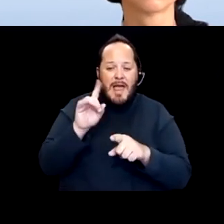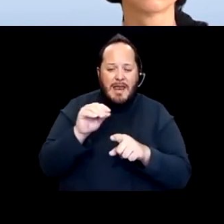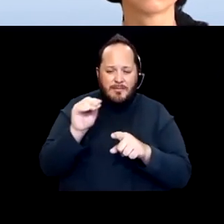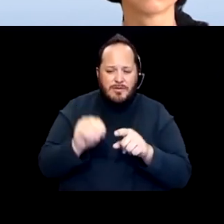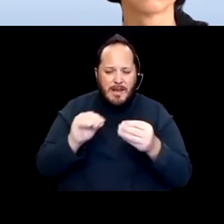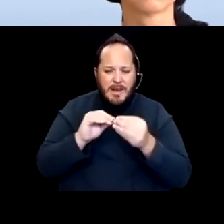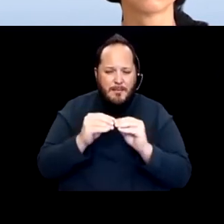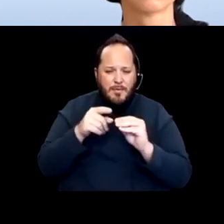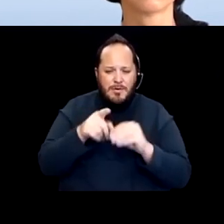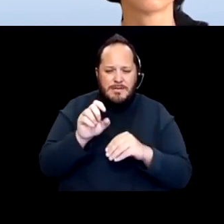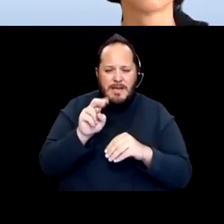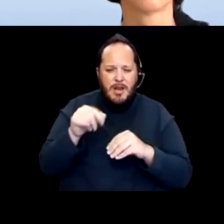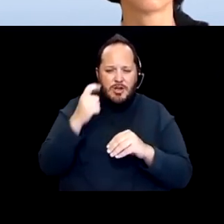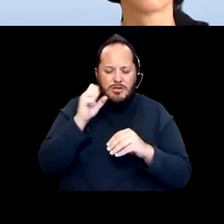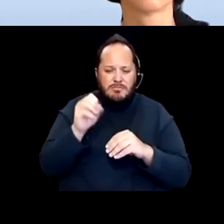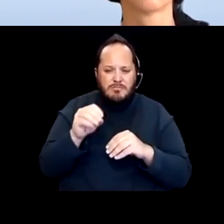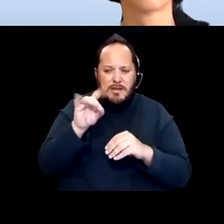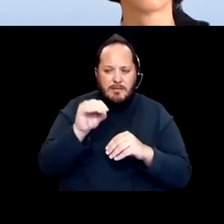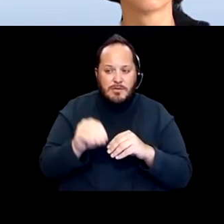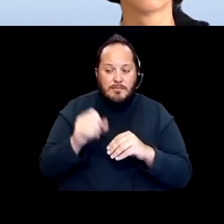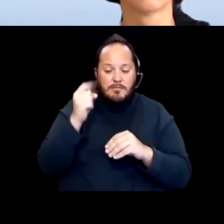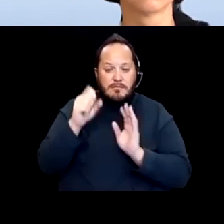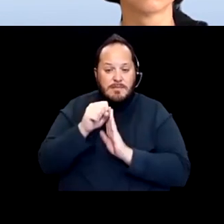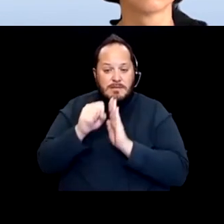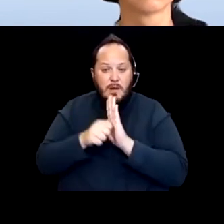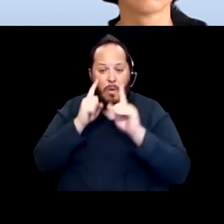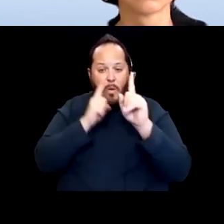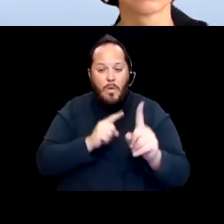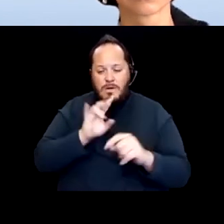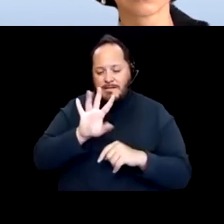You know, the state's goal is to get 75 to 80% of the population vaccinated.